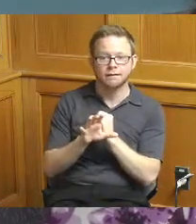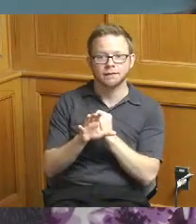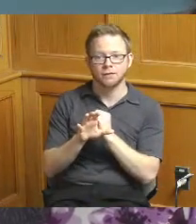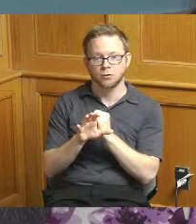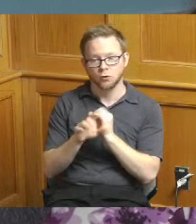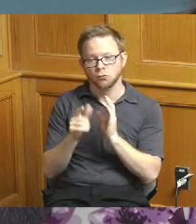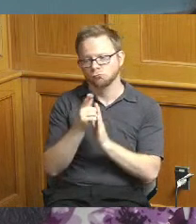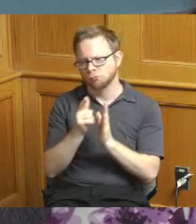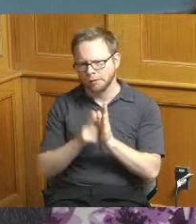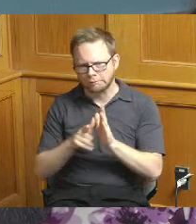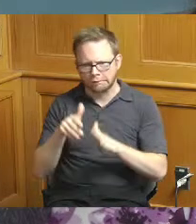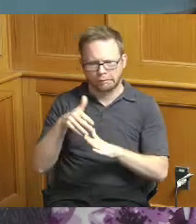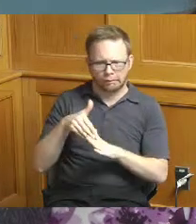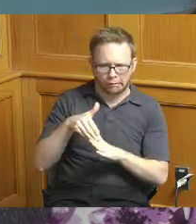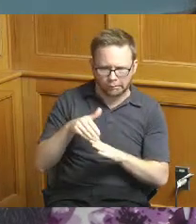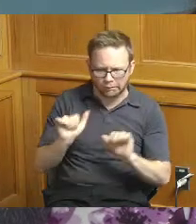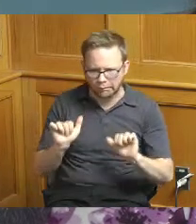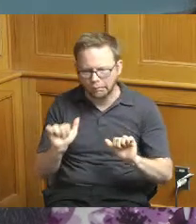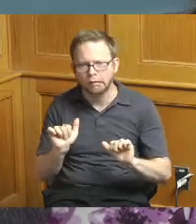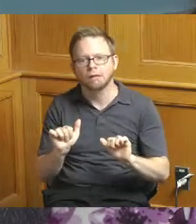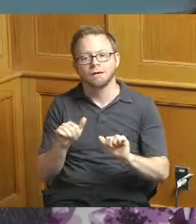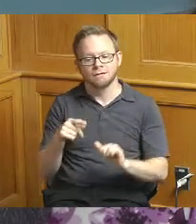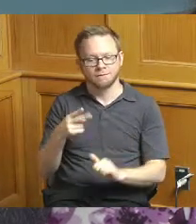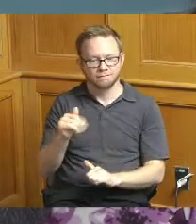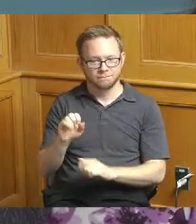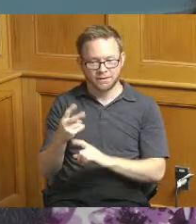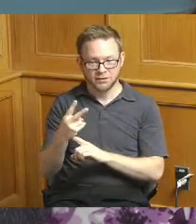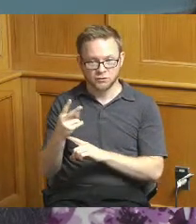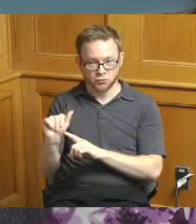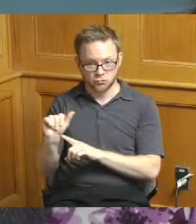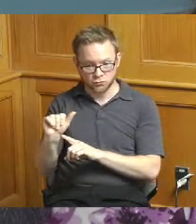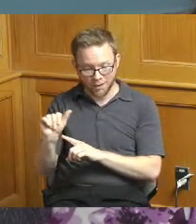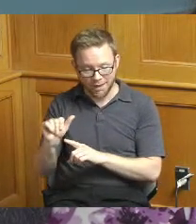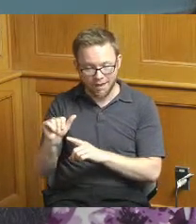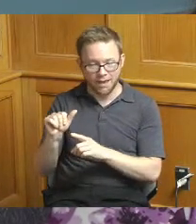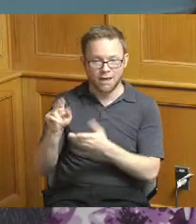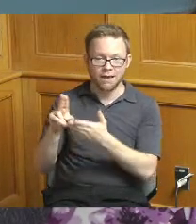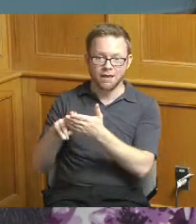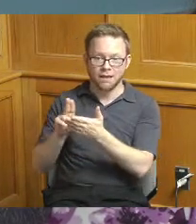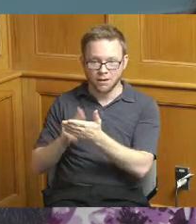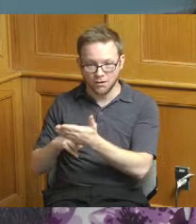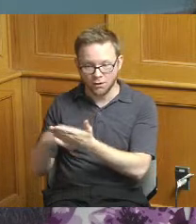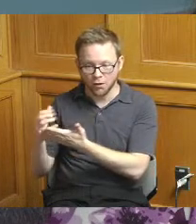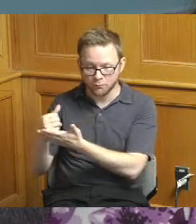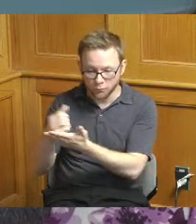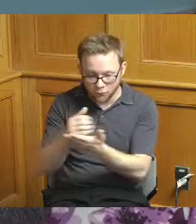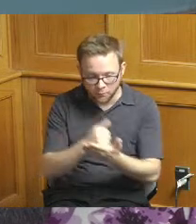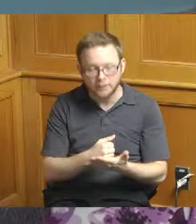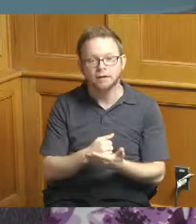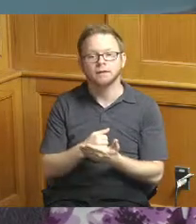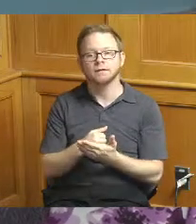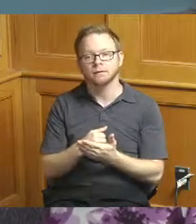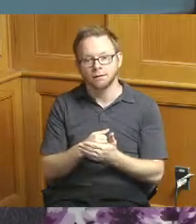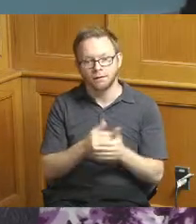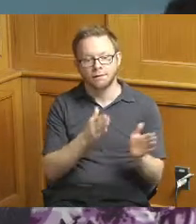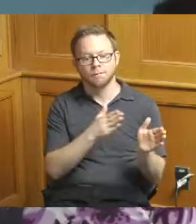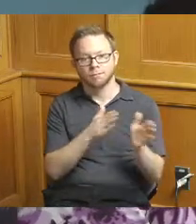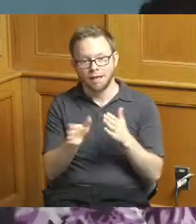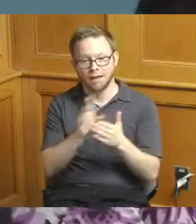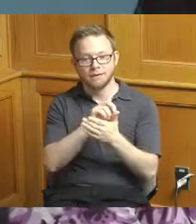of phase 2a program contract procurement achieving planning design NTP milestones all those things